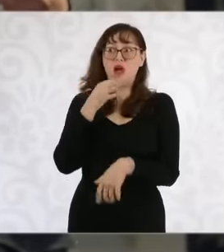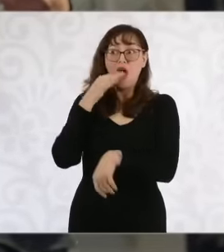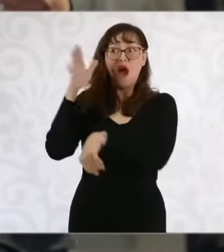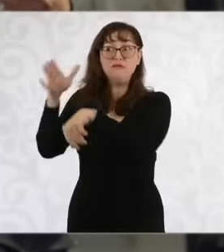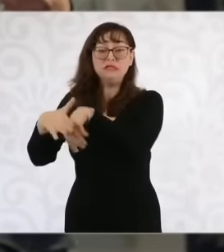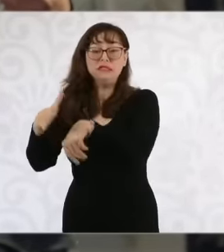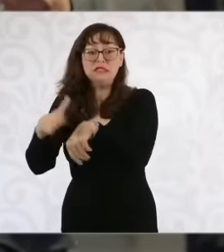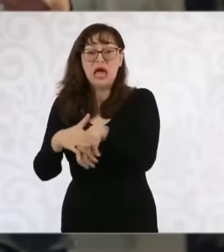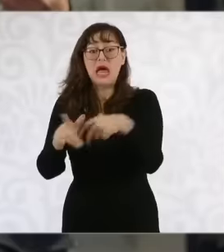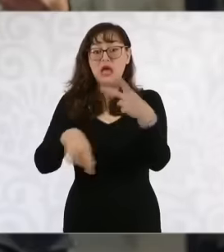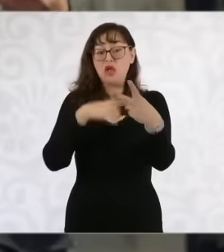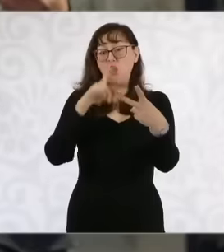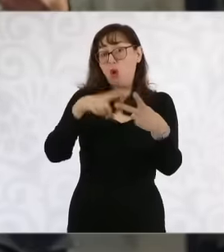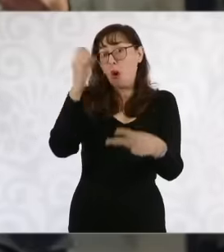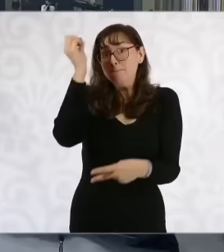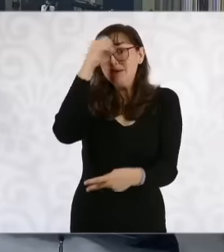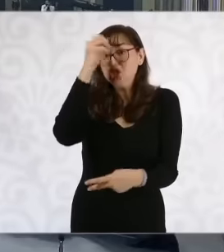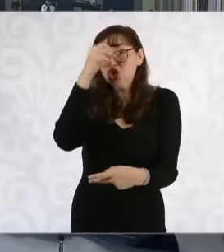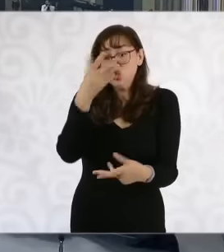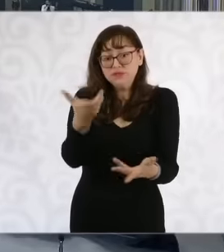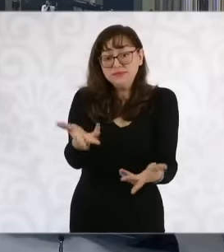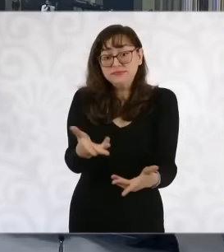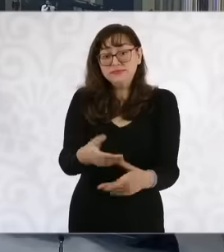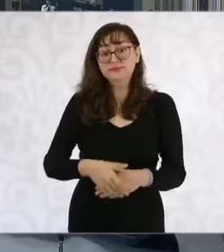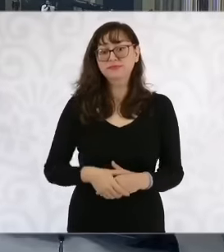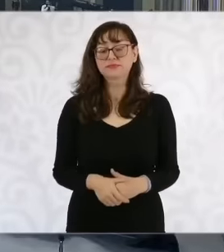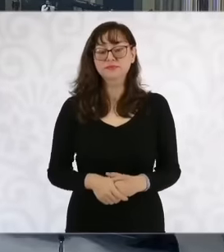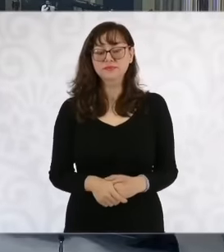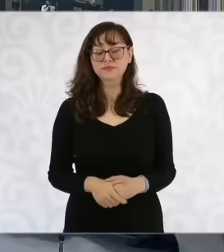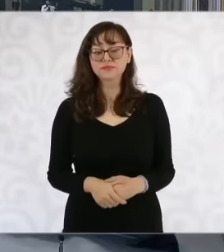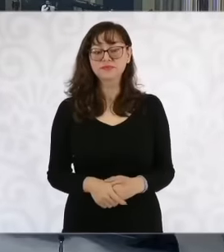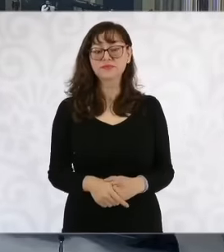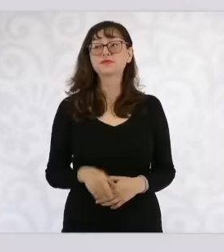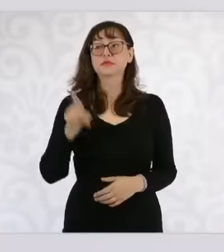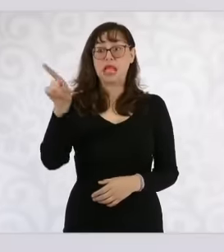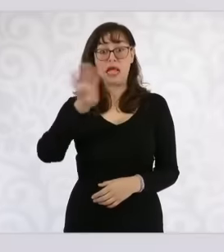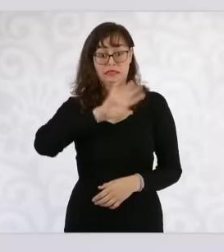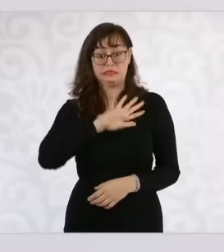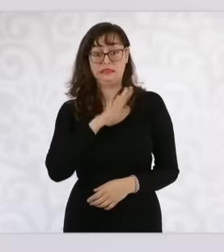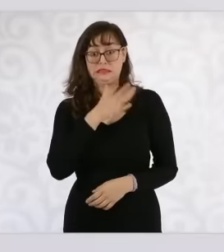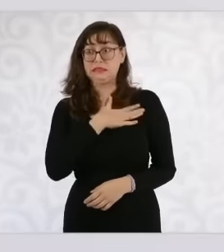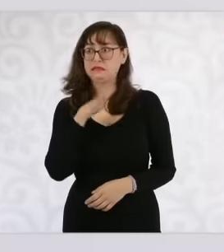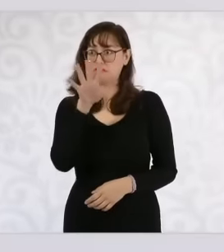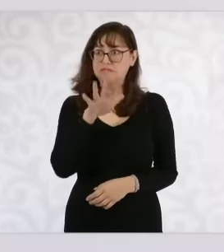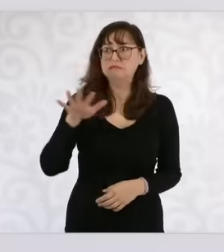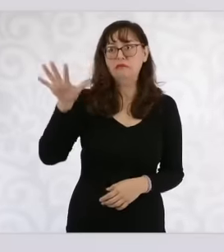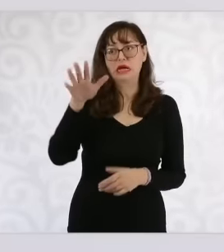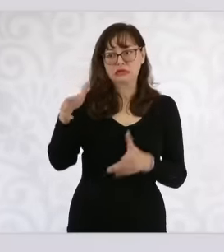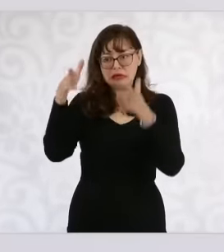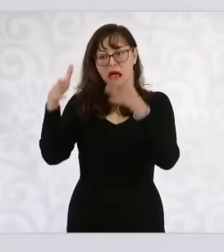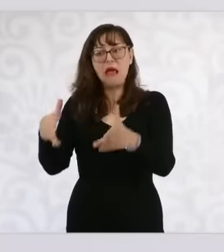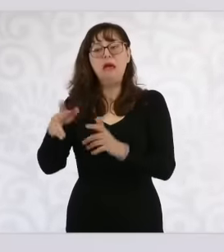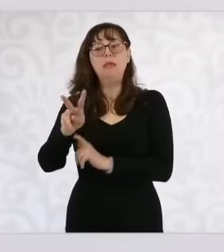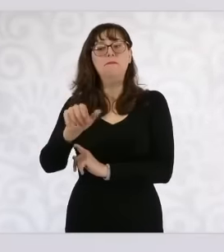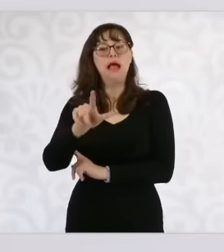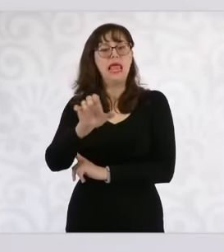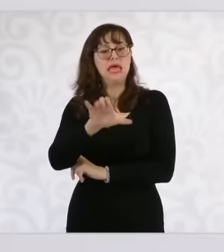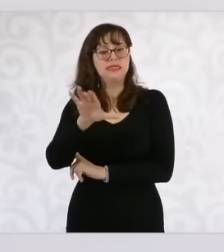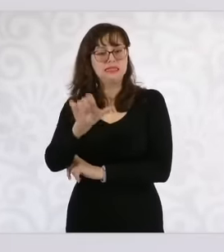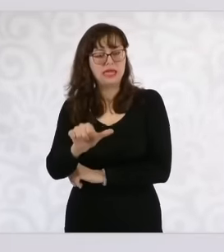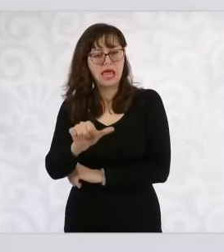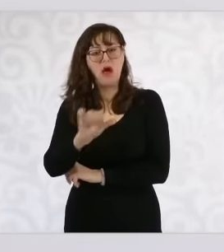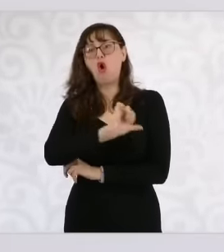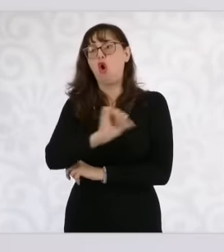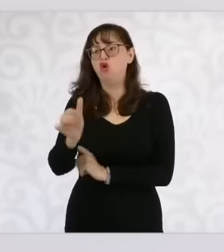this governmental management? Good to the Spanish people and in particular to Valencia and other places